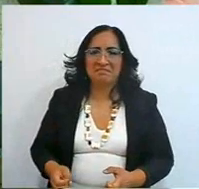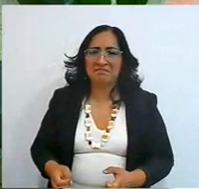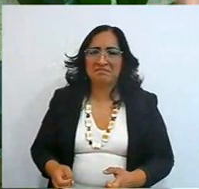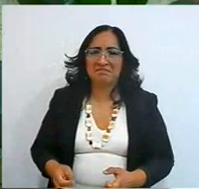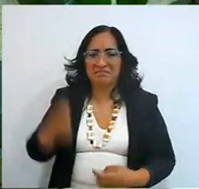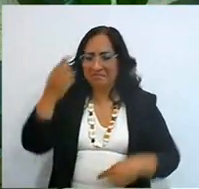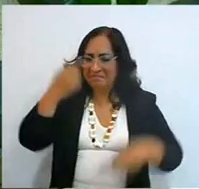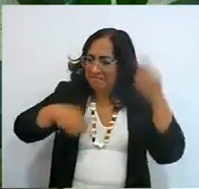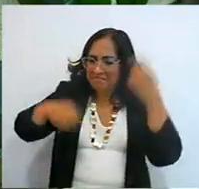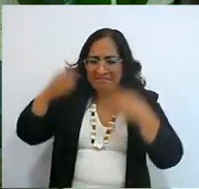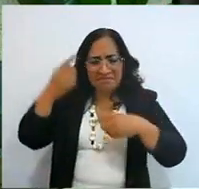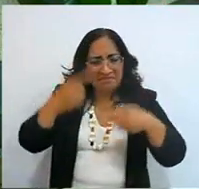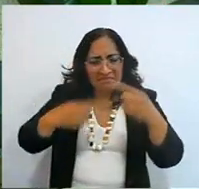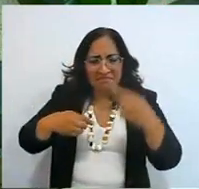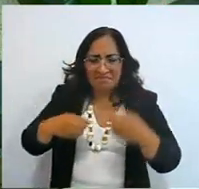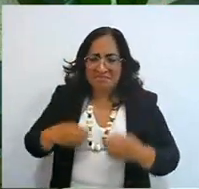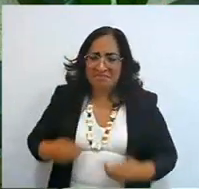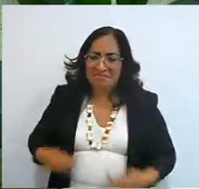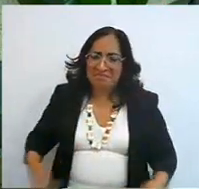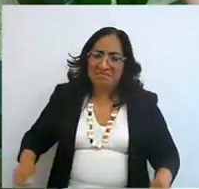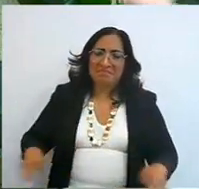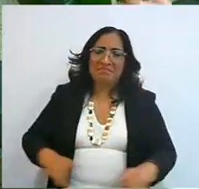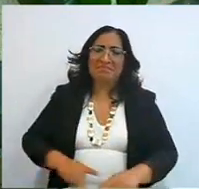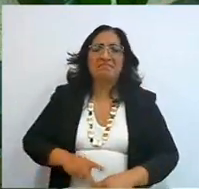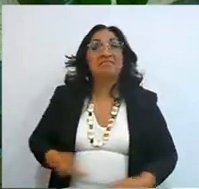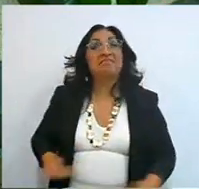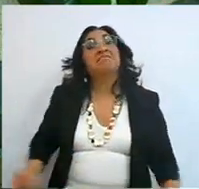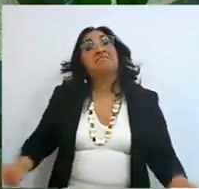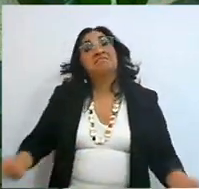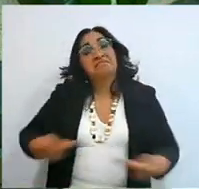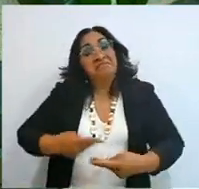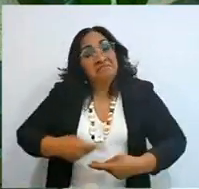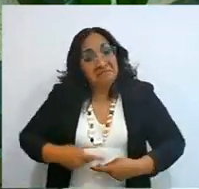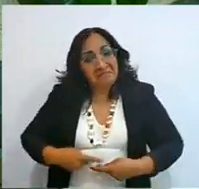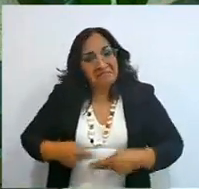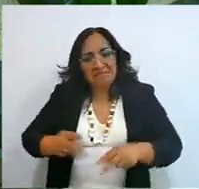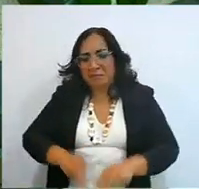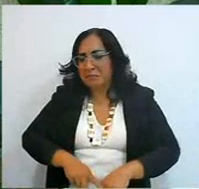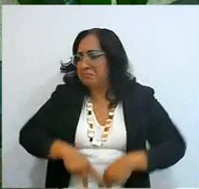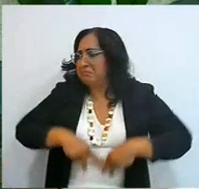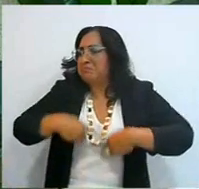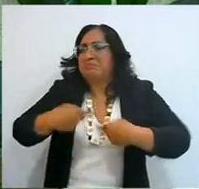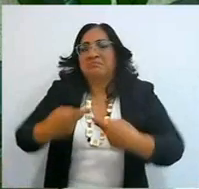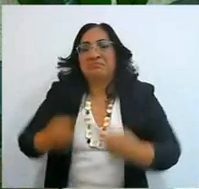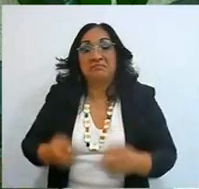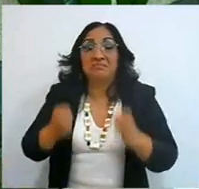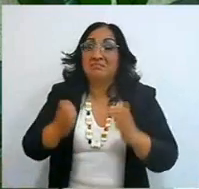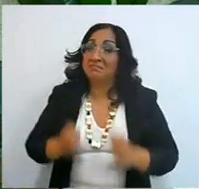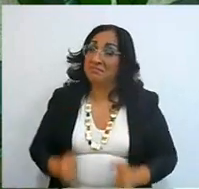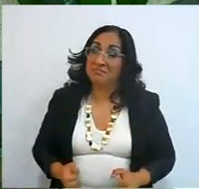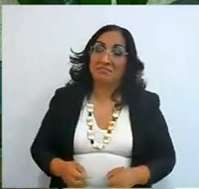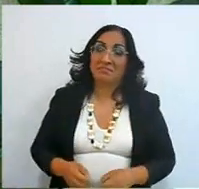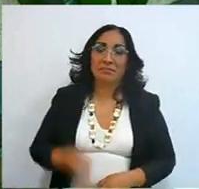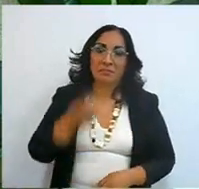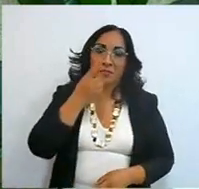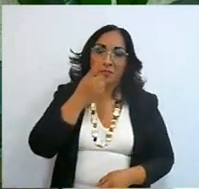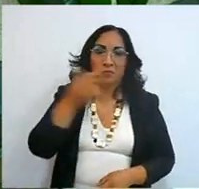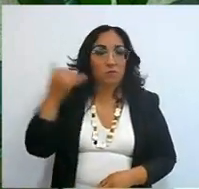of defeated, of not being able to have strength, neither physically nor mentally, and she tells me on the phone,